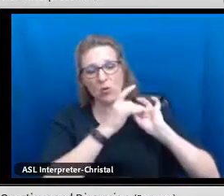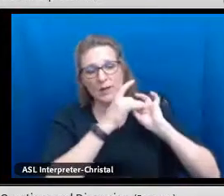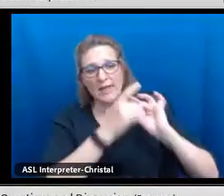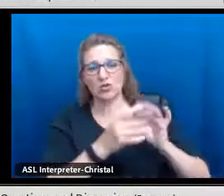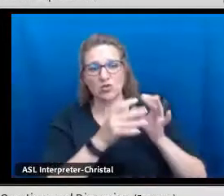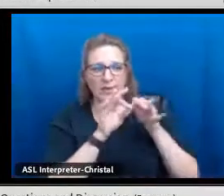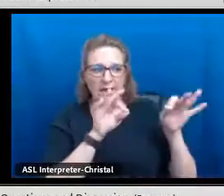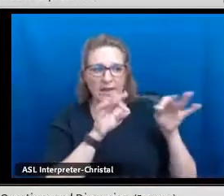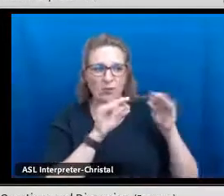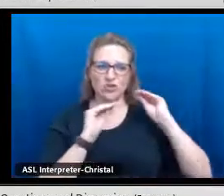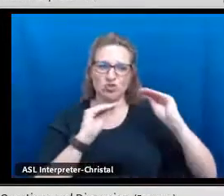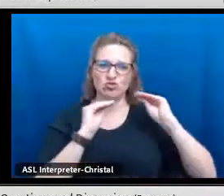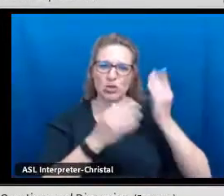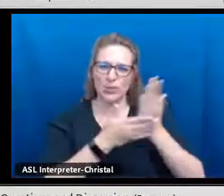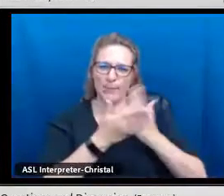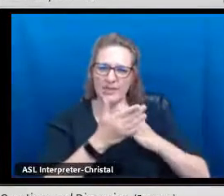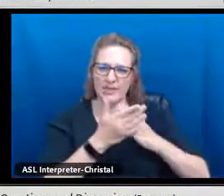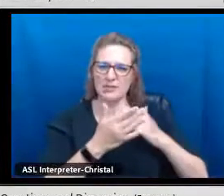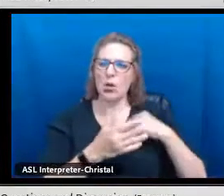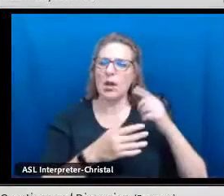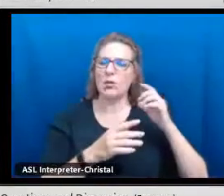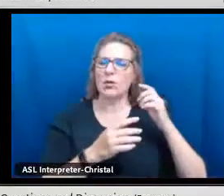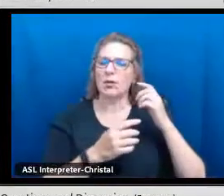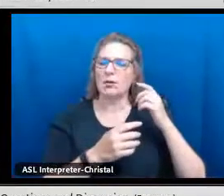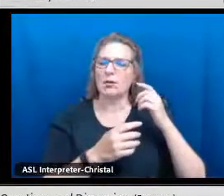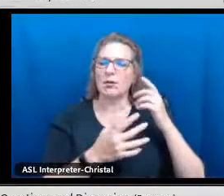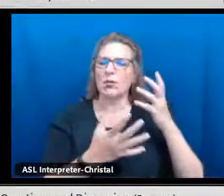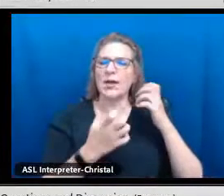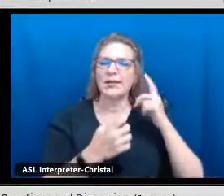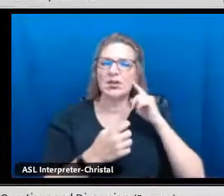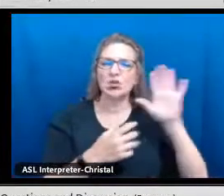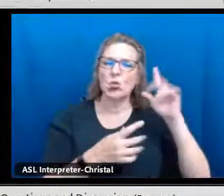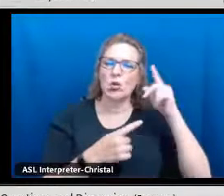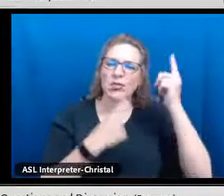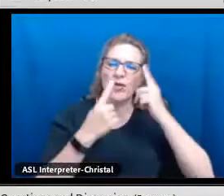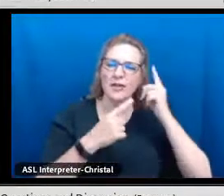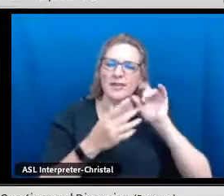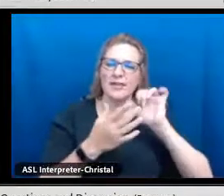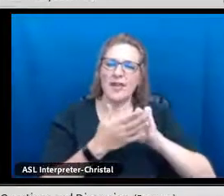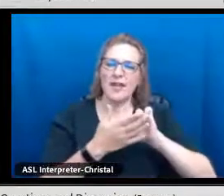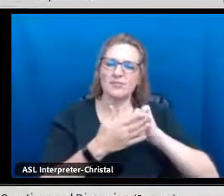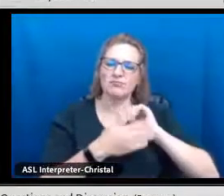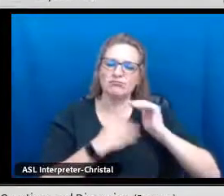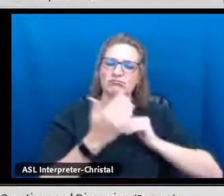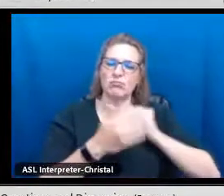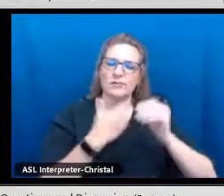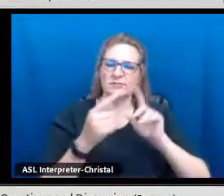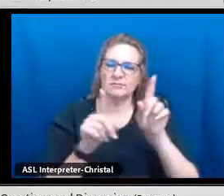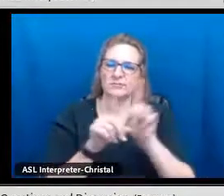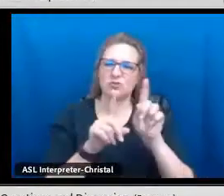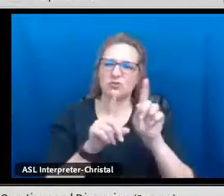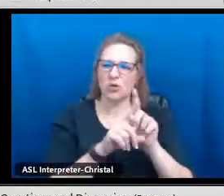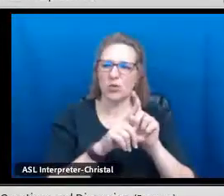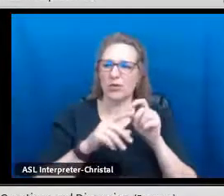because you're getting a whole teacher training program going around the language instruction